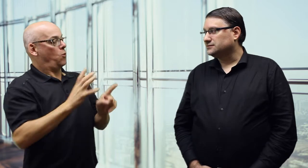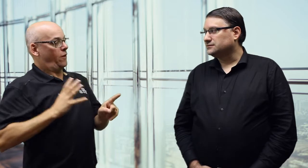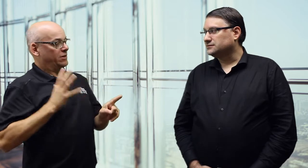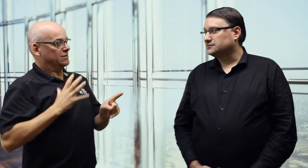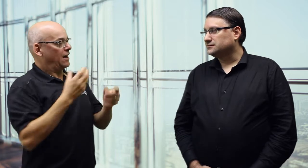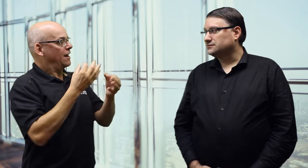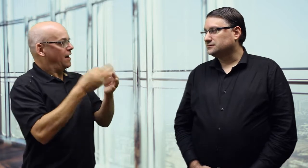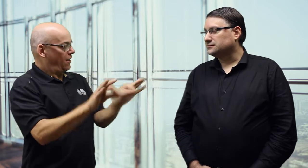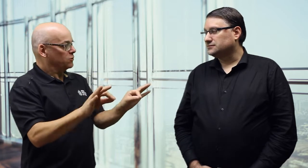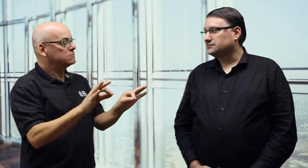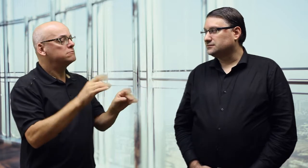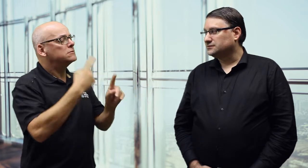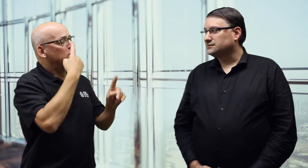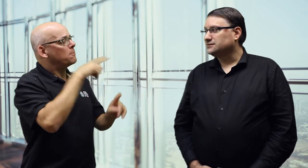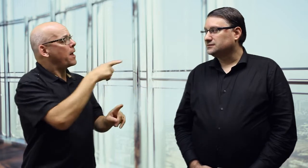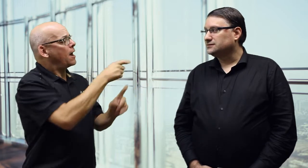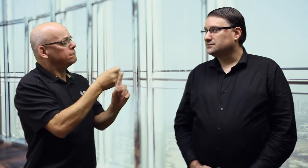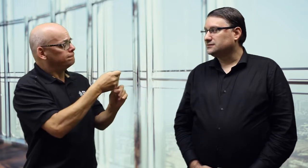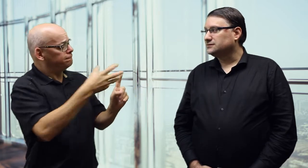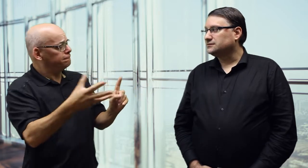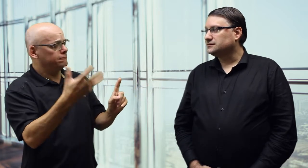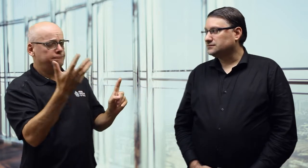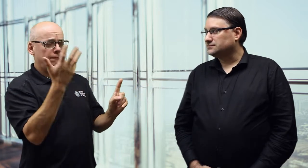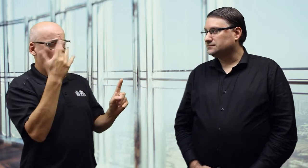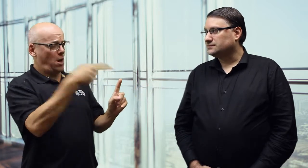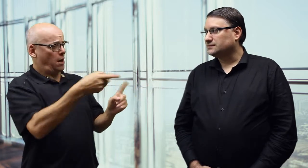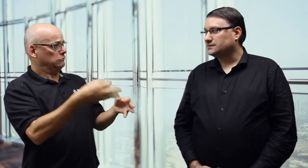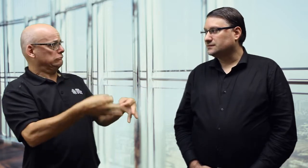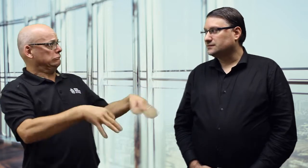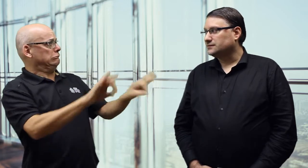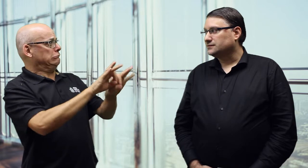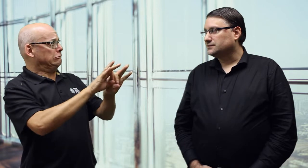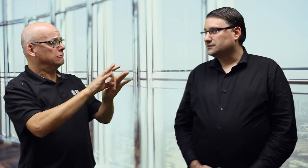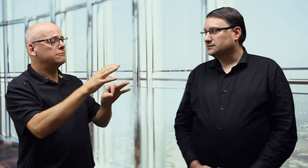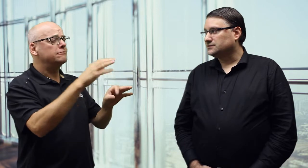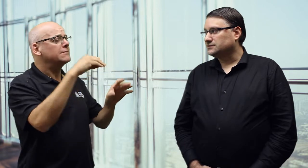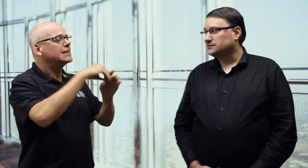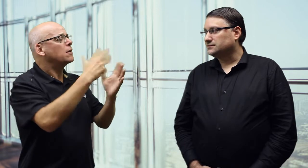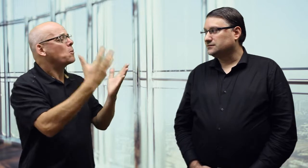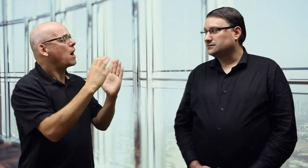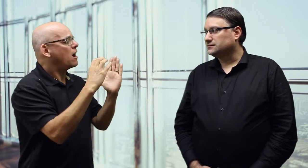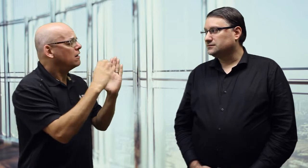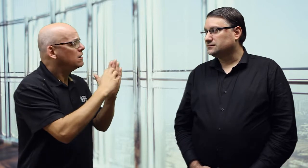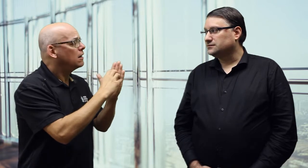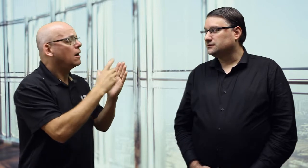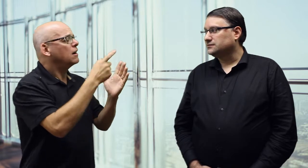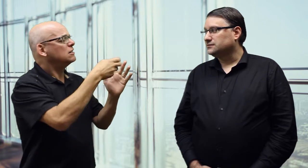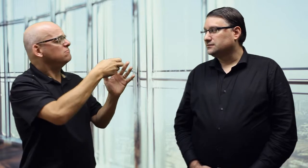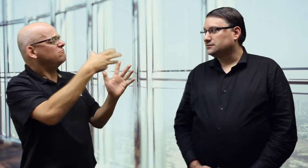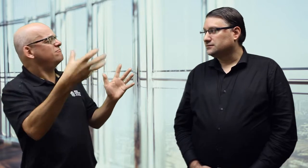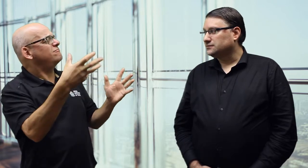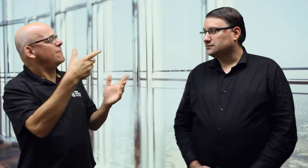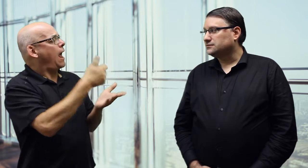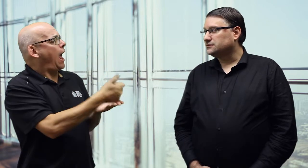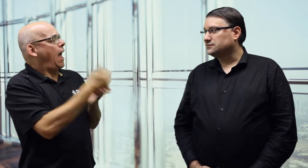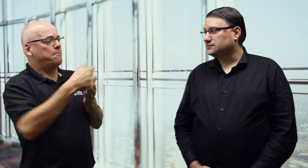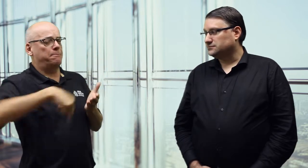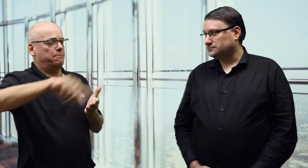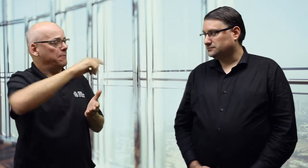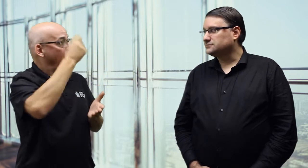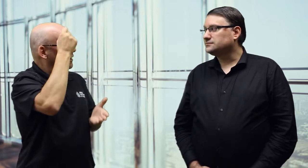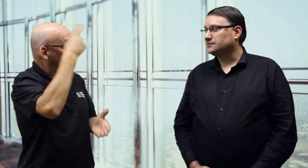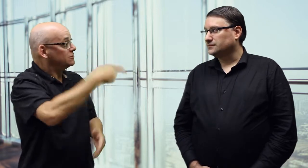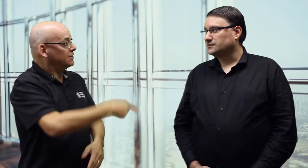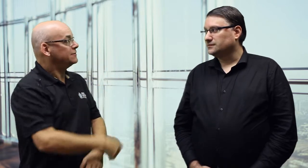the official languages. Would you mind elaborate more on that so to help us understand more?